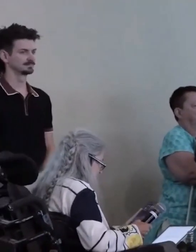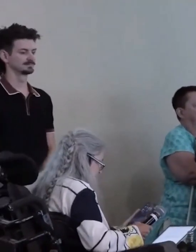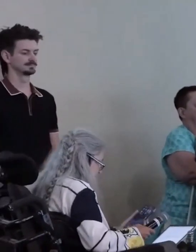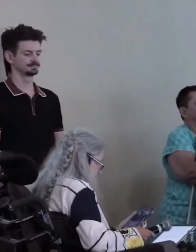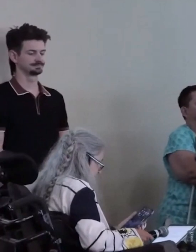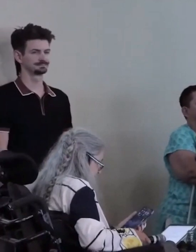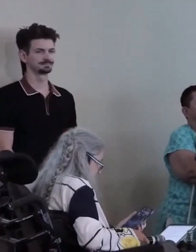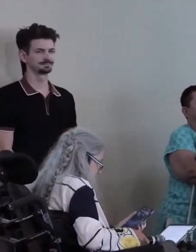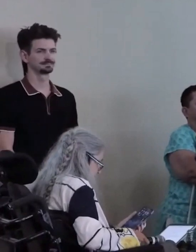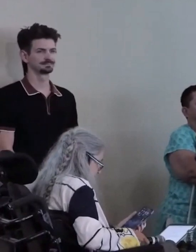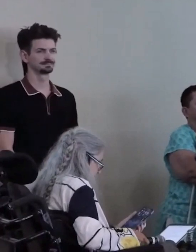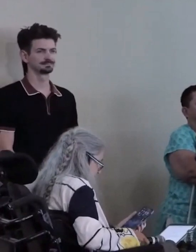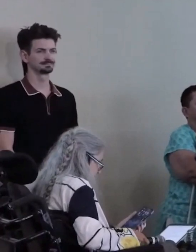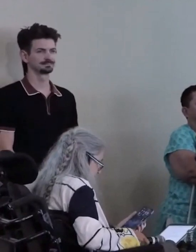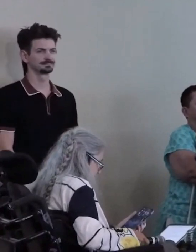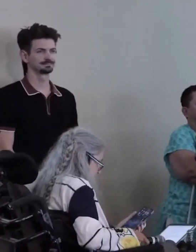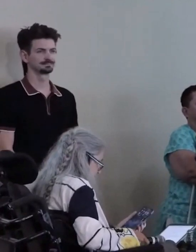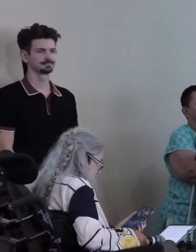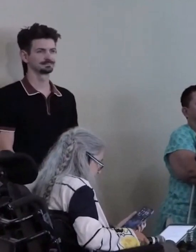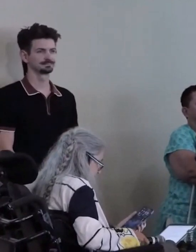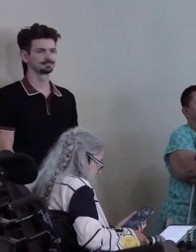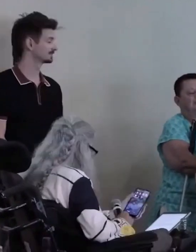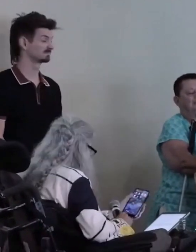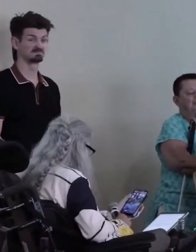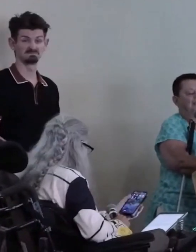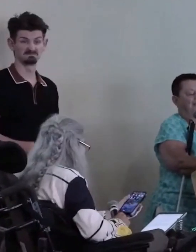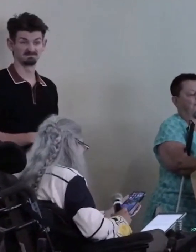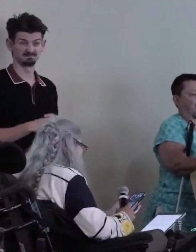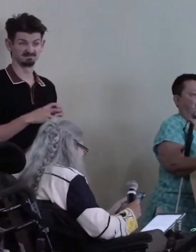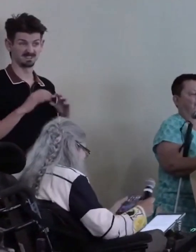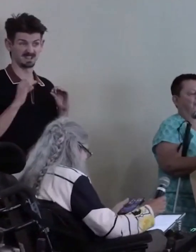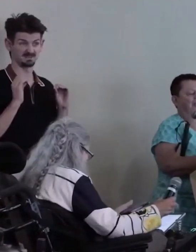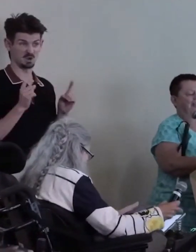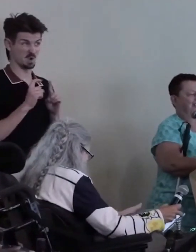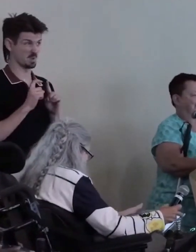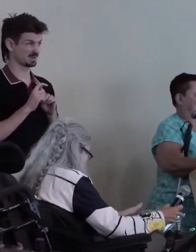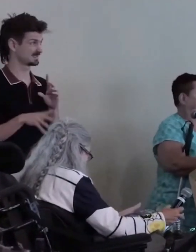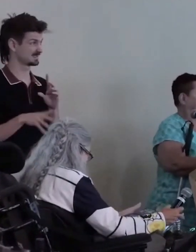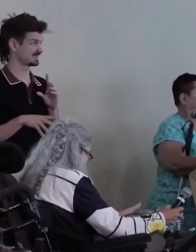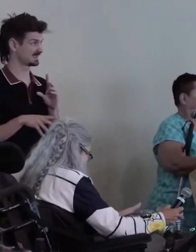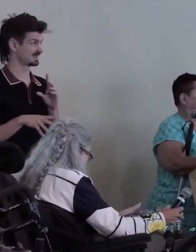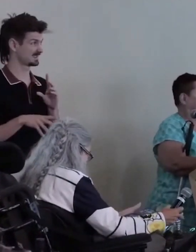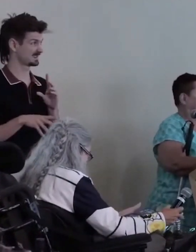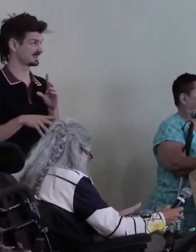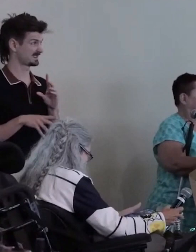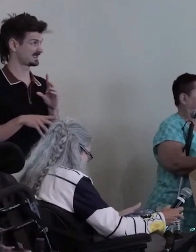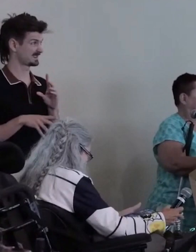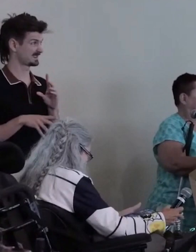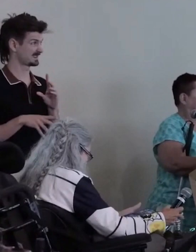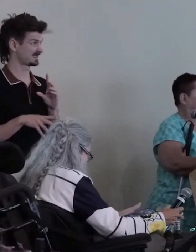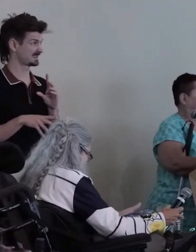I haven't really got much to add. After all that. [Jean & the public laugh]...